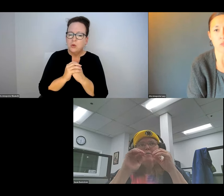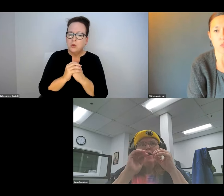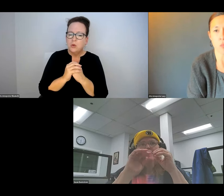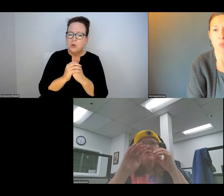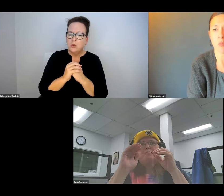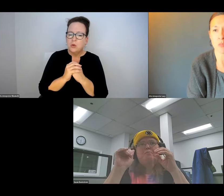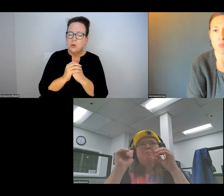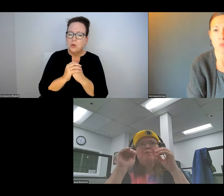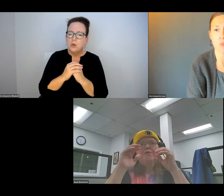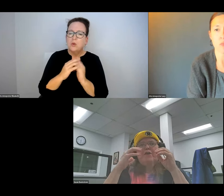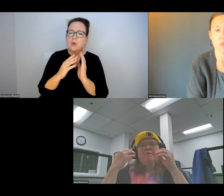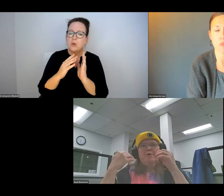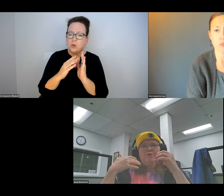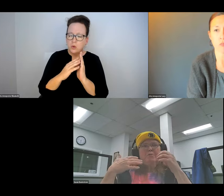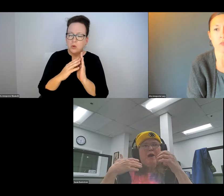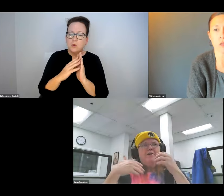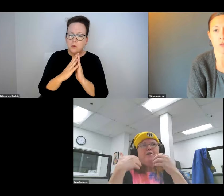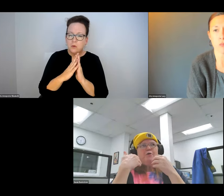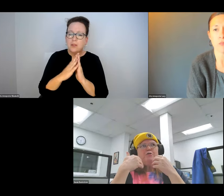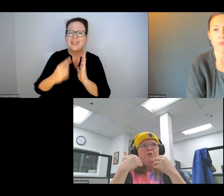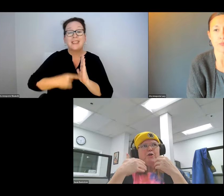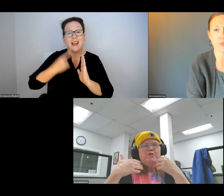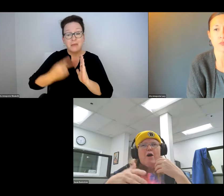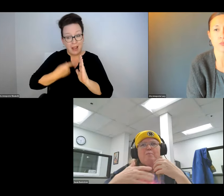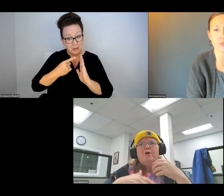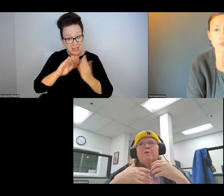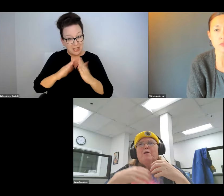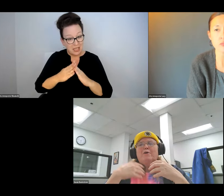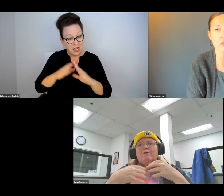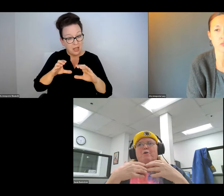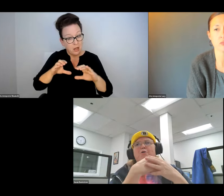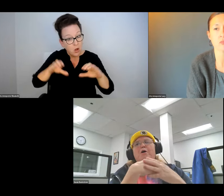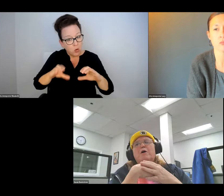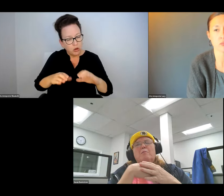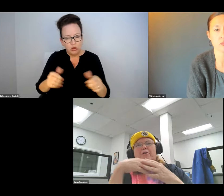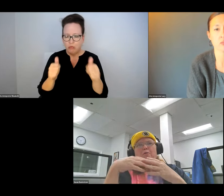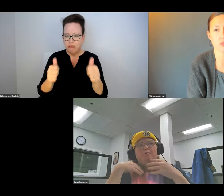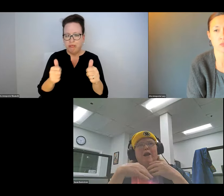I THINK THIS IS REALLY